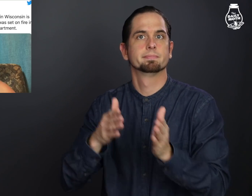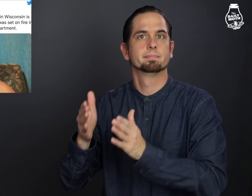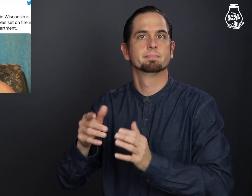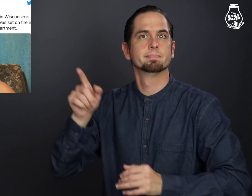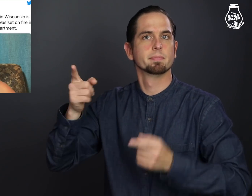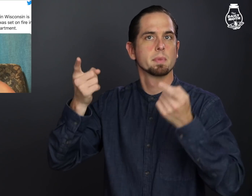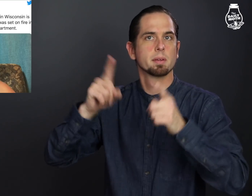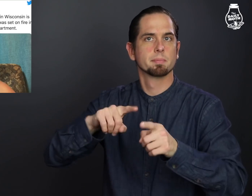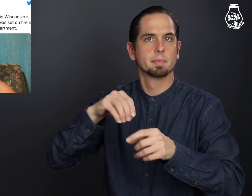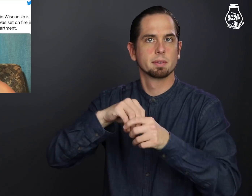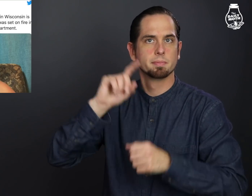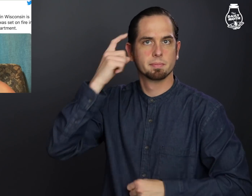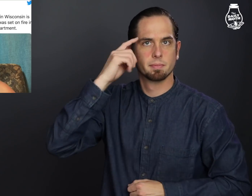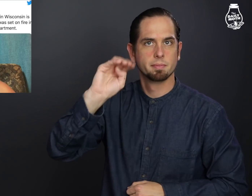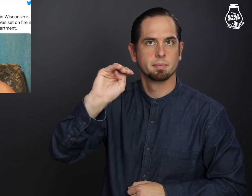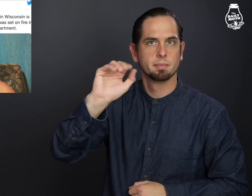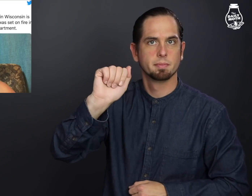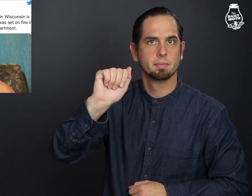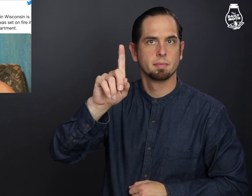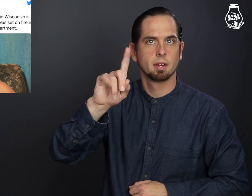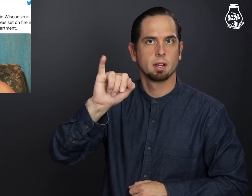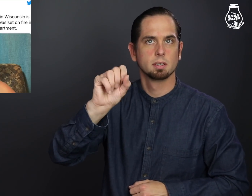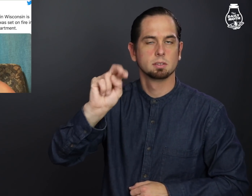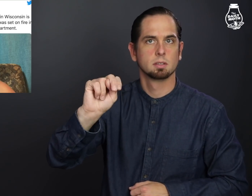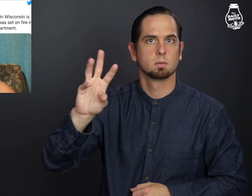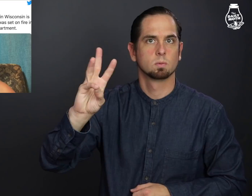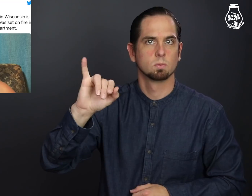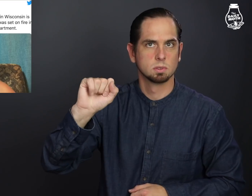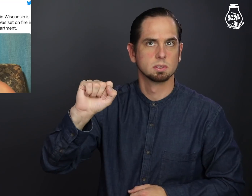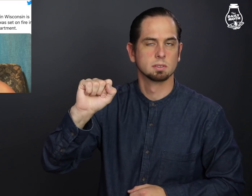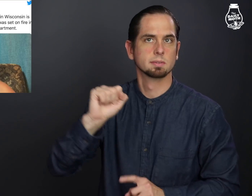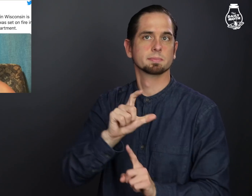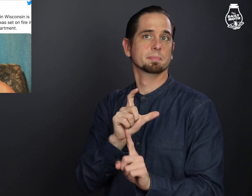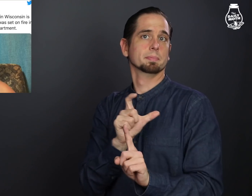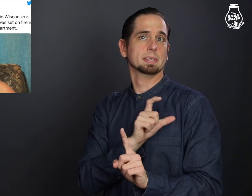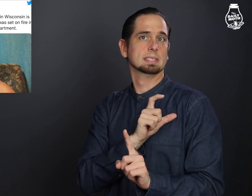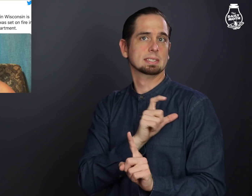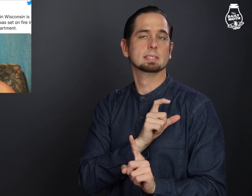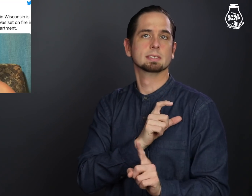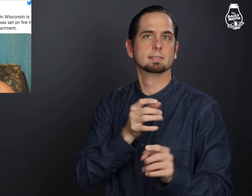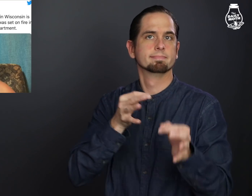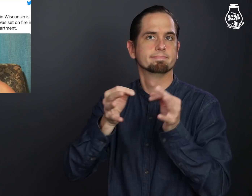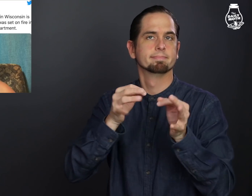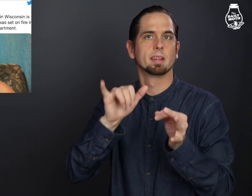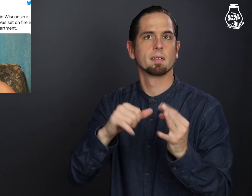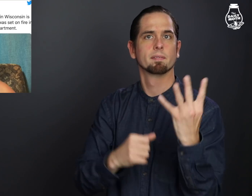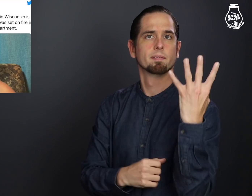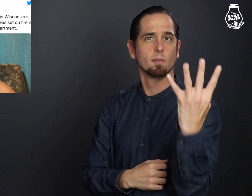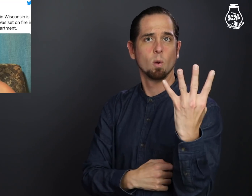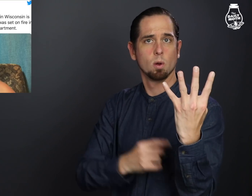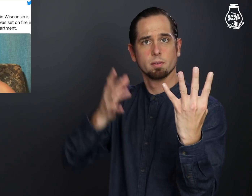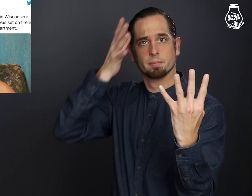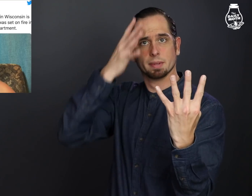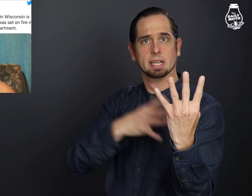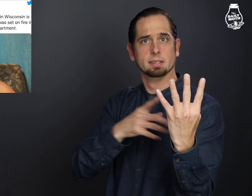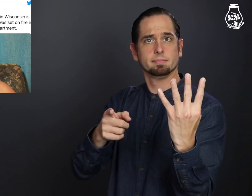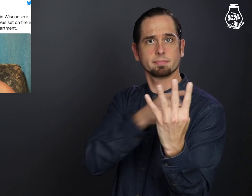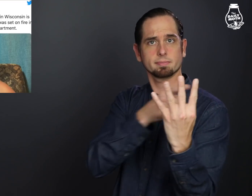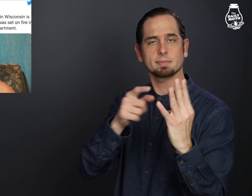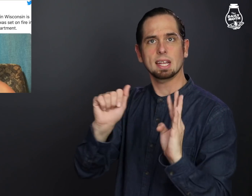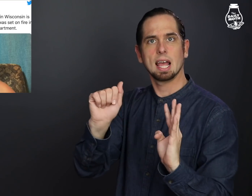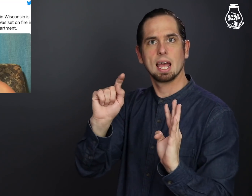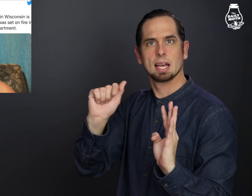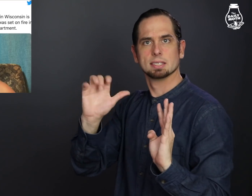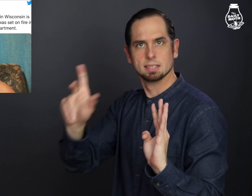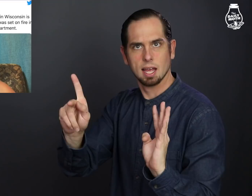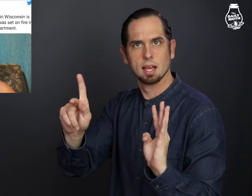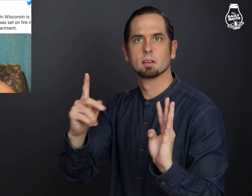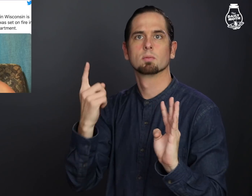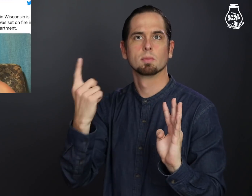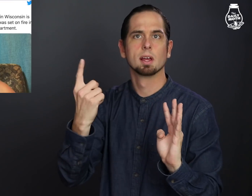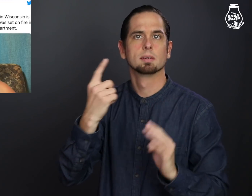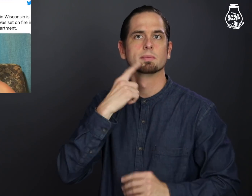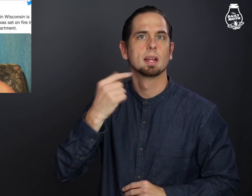Police in Madison, Wisconsin said four men attacked